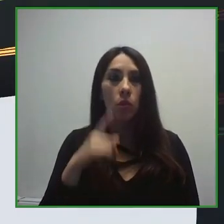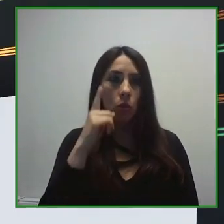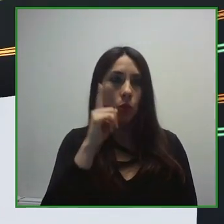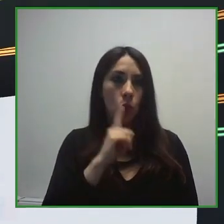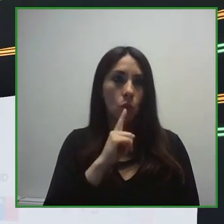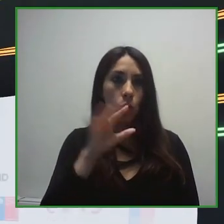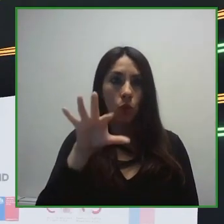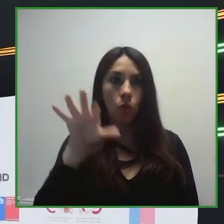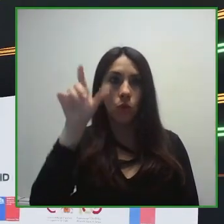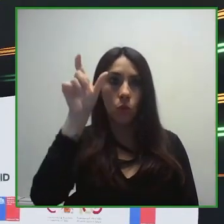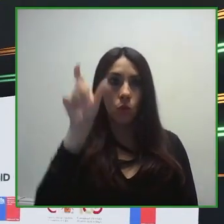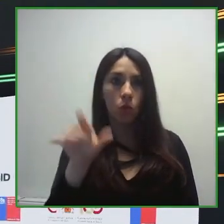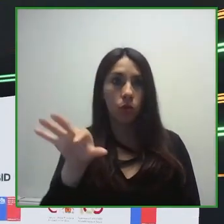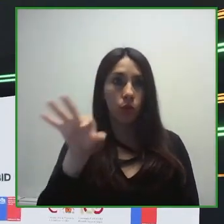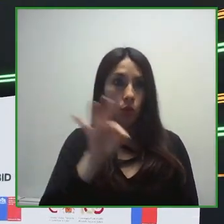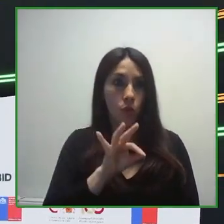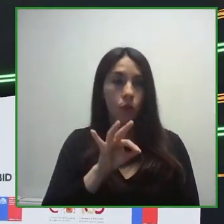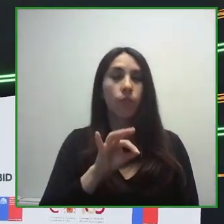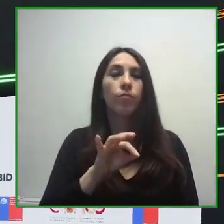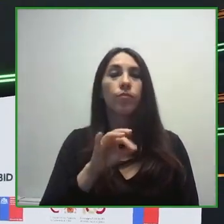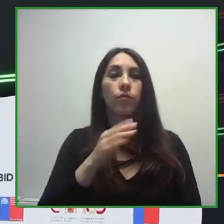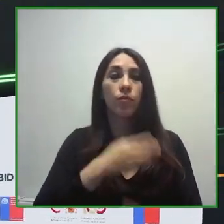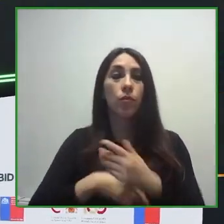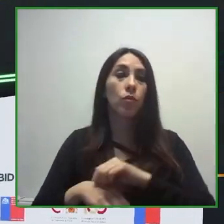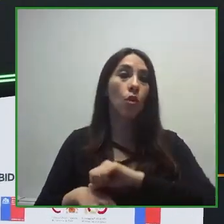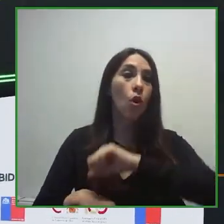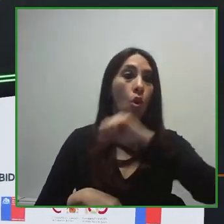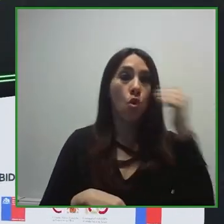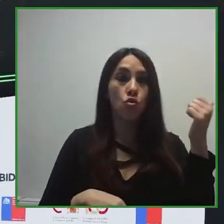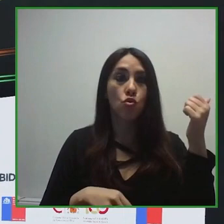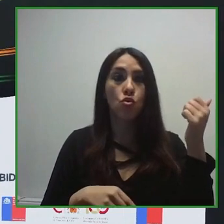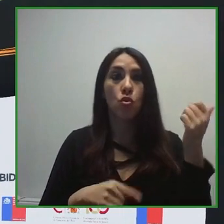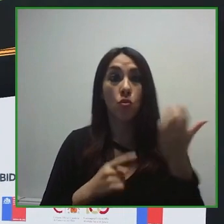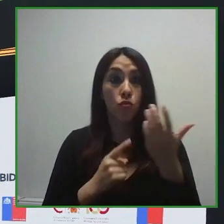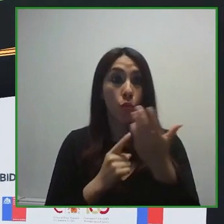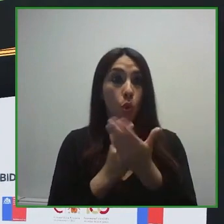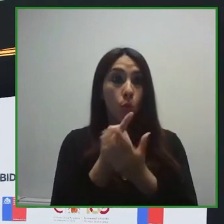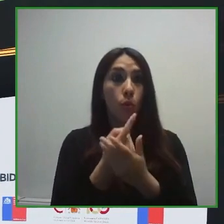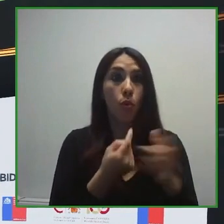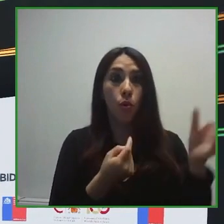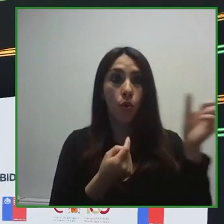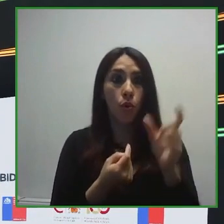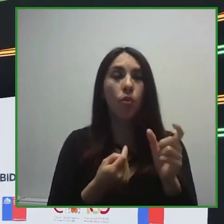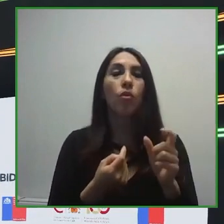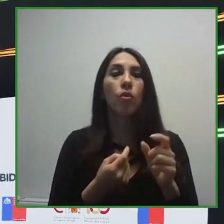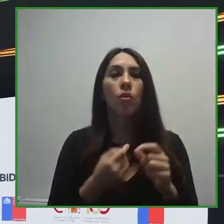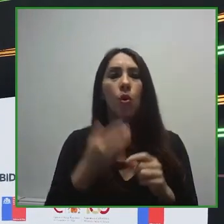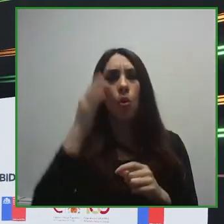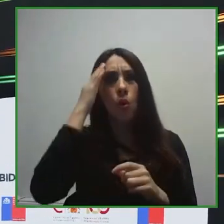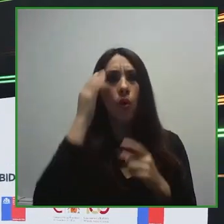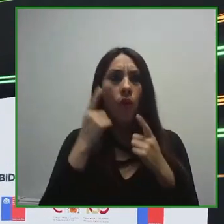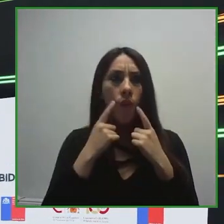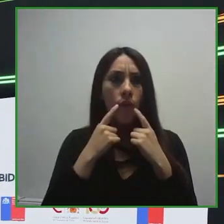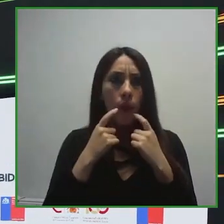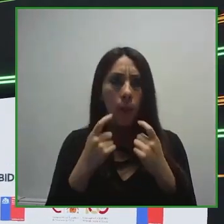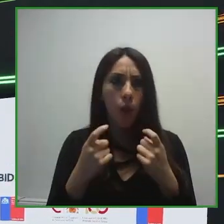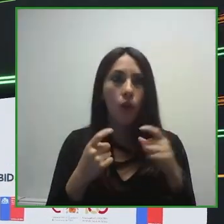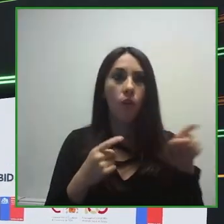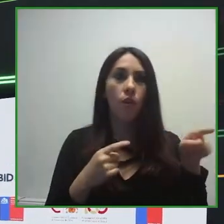Then we had the opportunity to speak with two international experts Ana Peláez, the High Commissioner for Solidarity